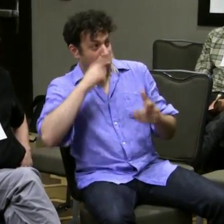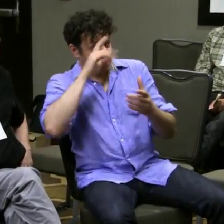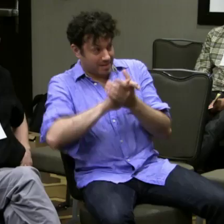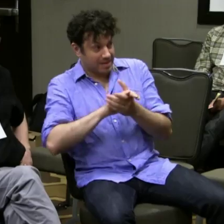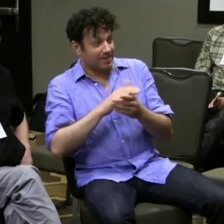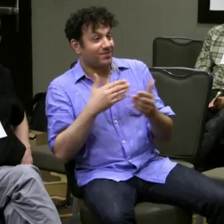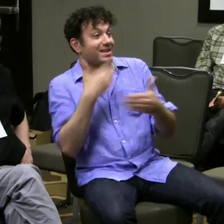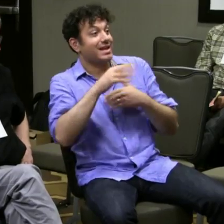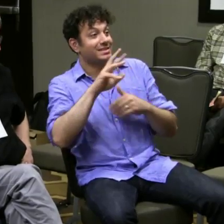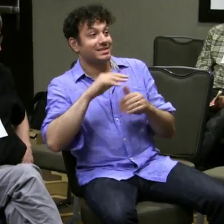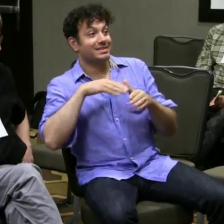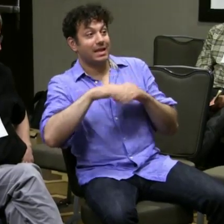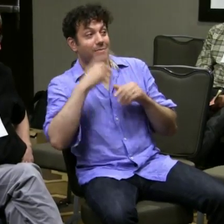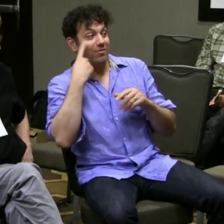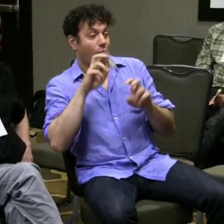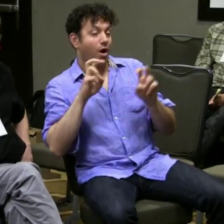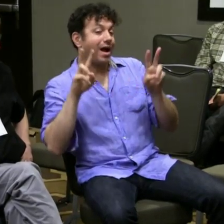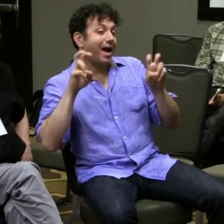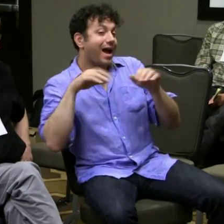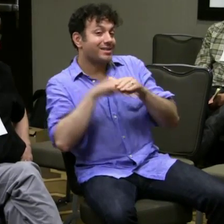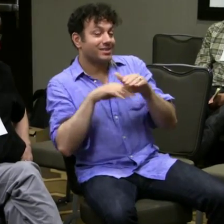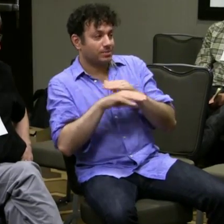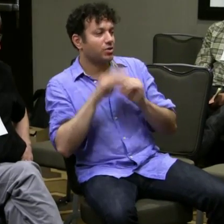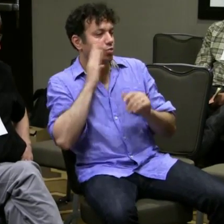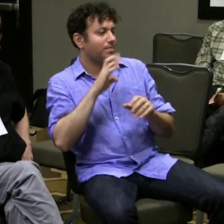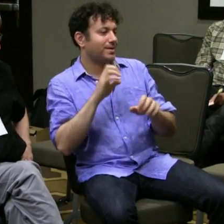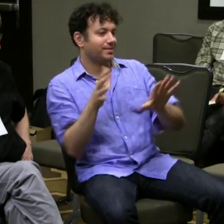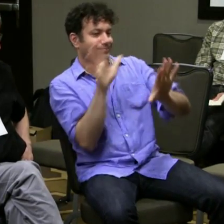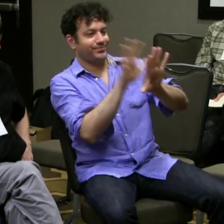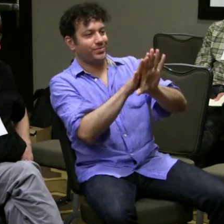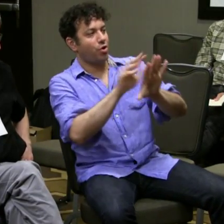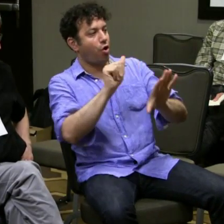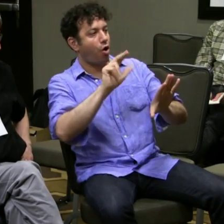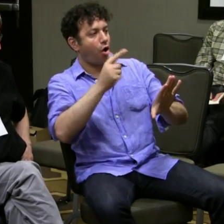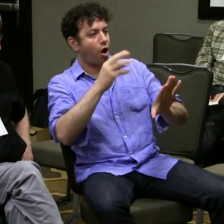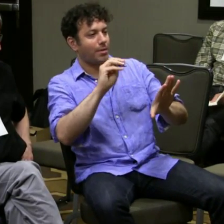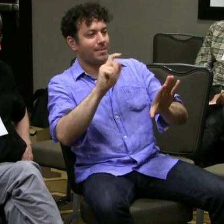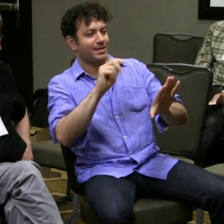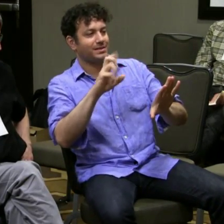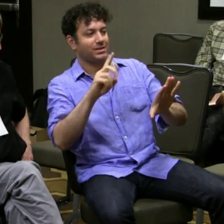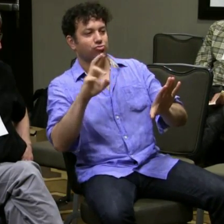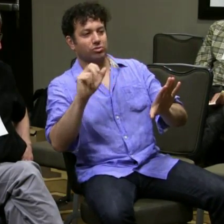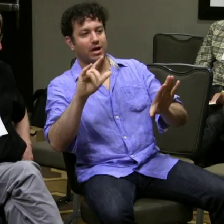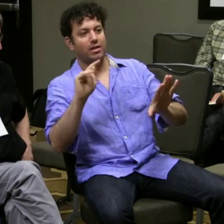we're not there quite yet, but I would say the next step for accessibility will be